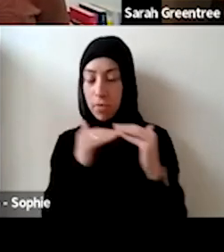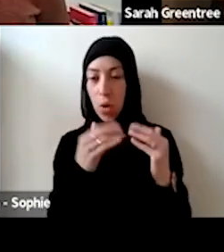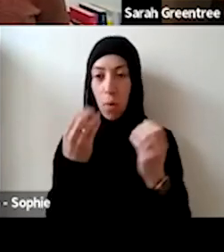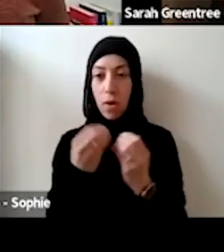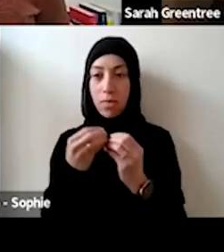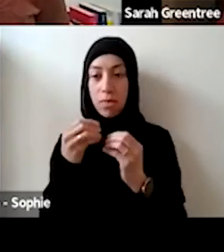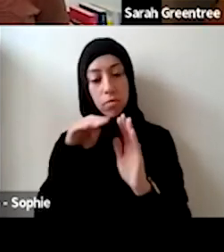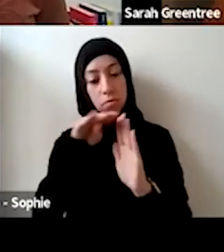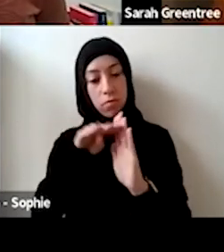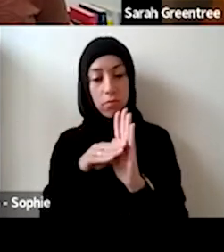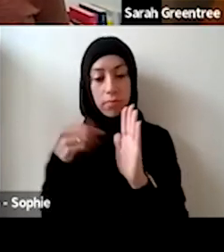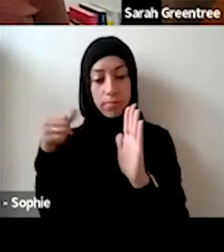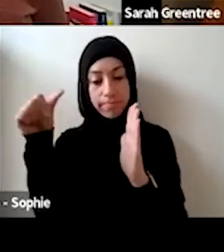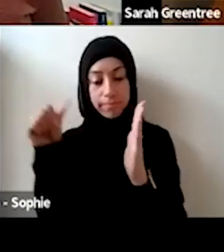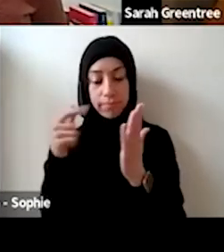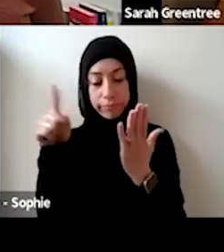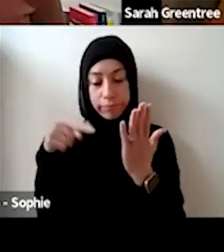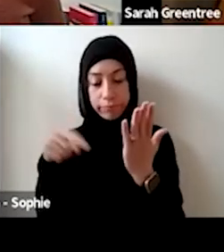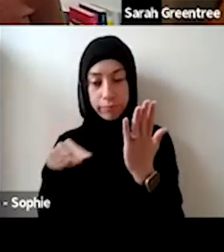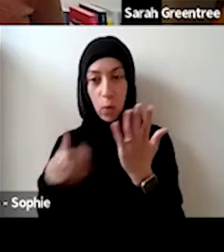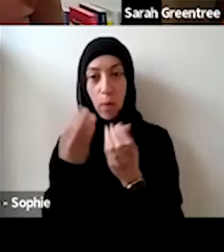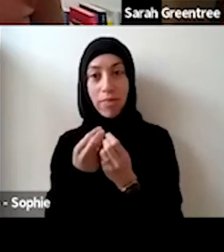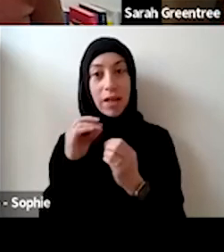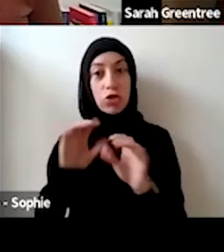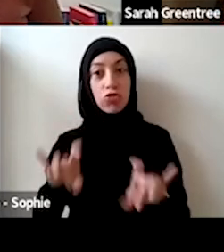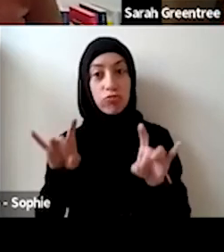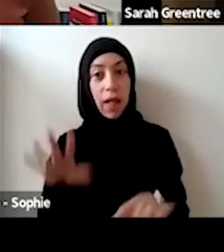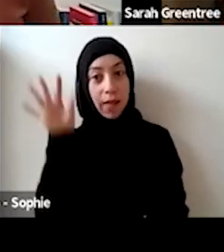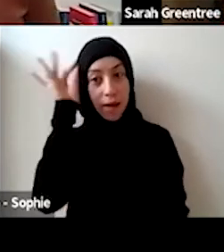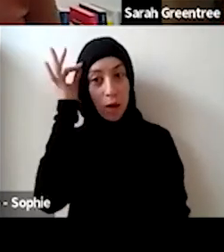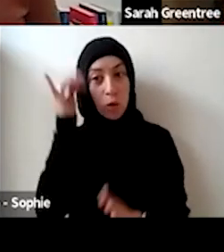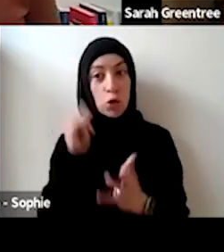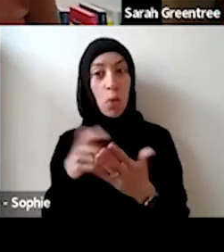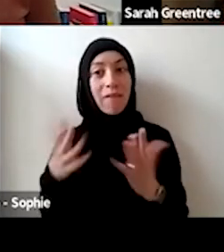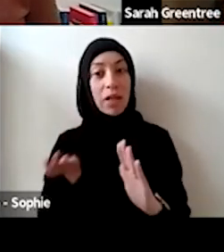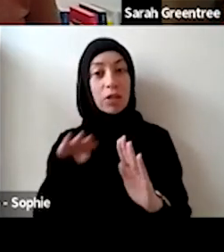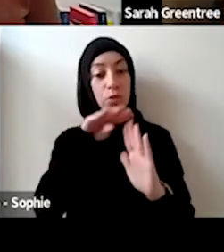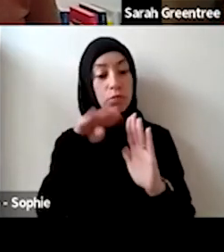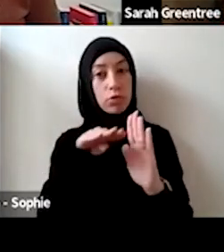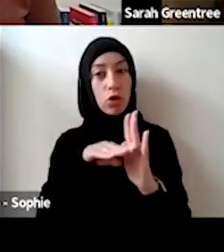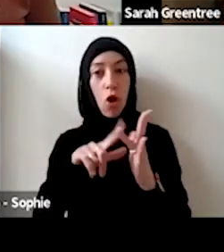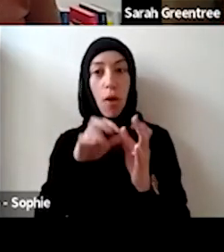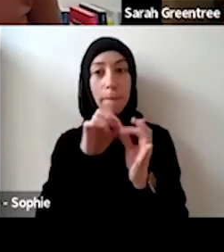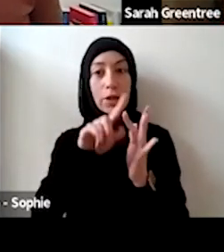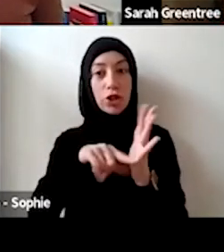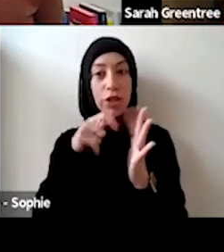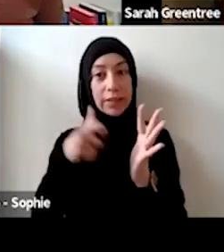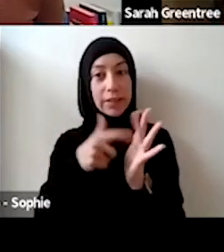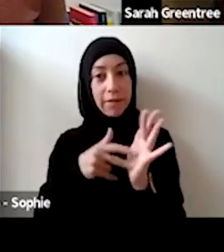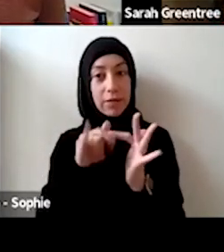and the last one is alignment with the strategic objectives of the Australia Council and you'll see that we've listed those strategic objectives. the Australia Council. And you'll see we listed the strategic objectives There and I guess the only thing I'd say about that is, they are.